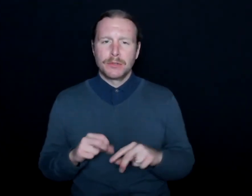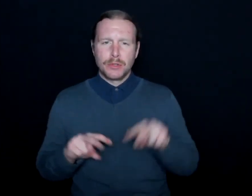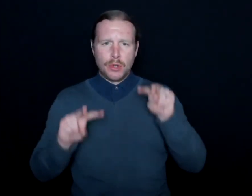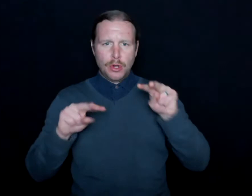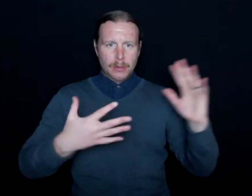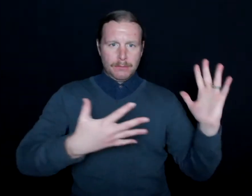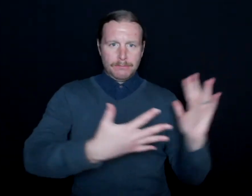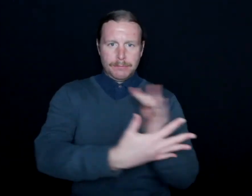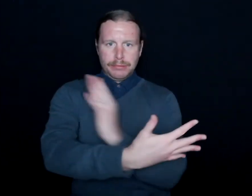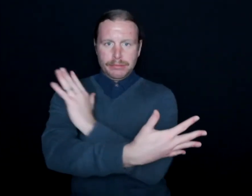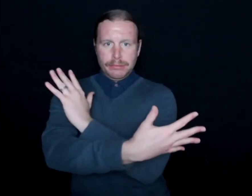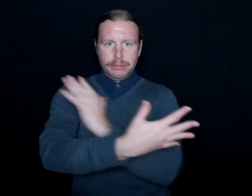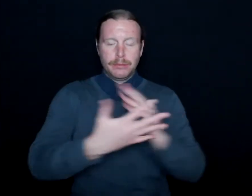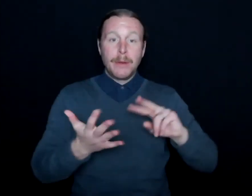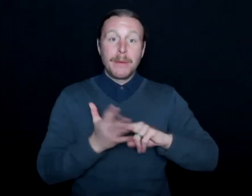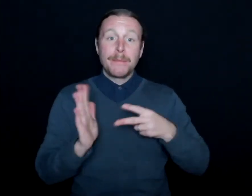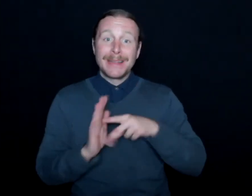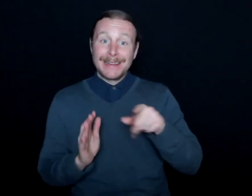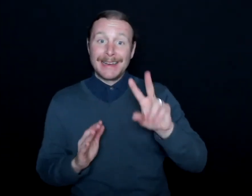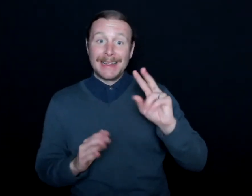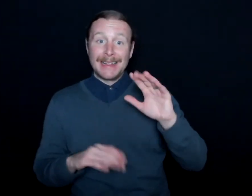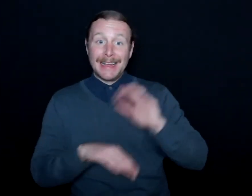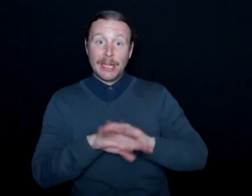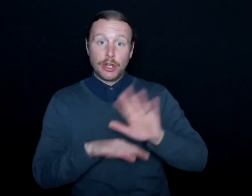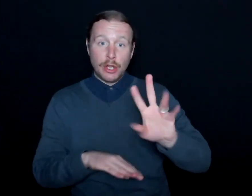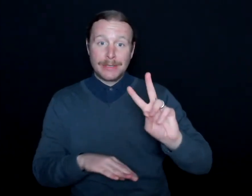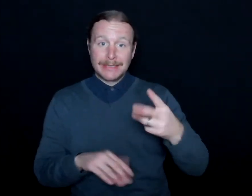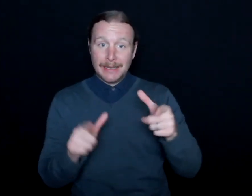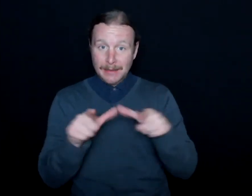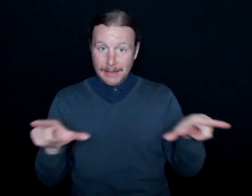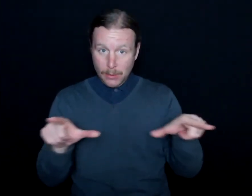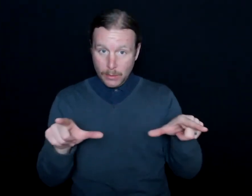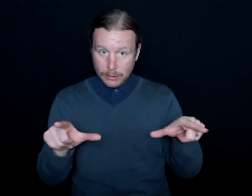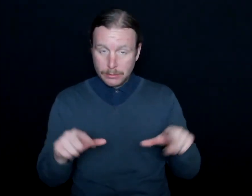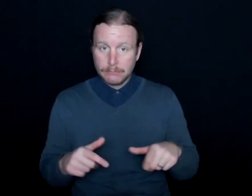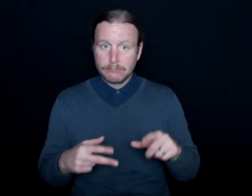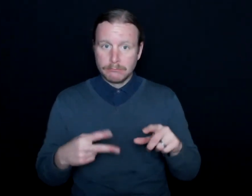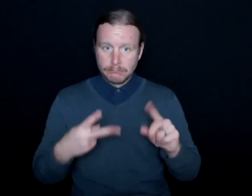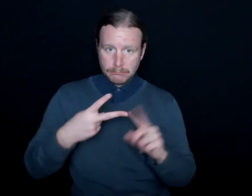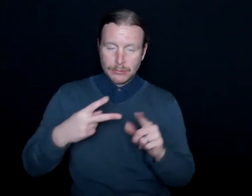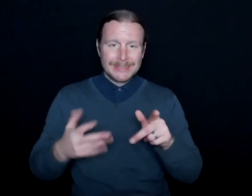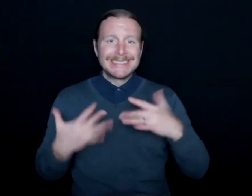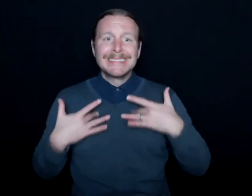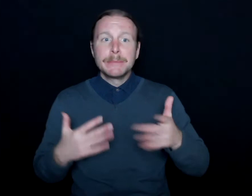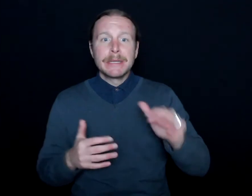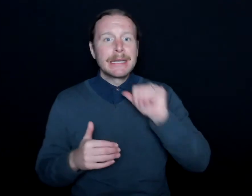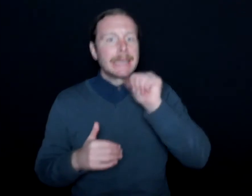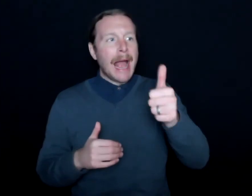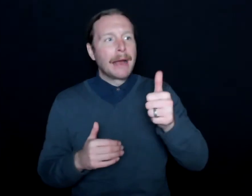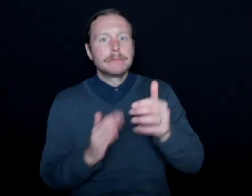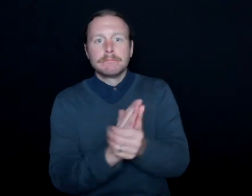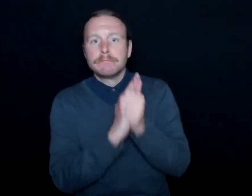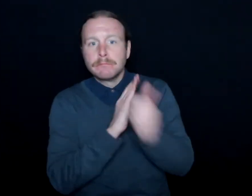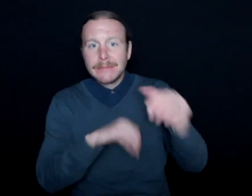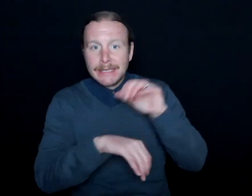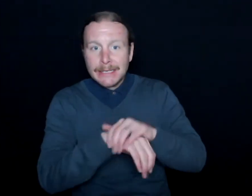means that English is their second language, so typically they're not as proficient in English. So when you're providing captions and saying,